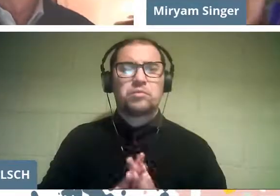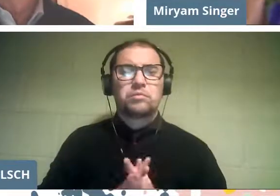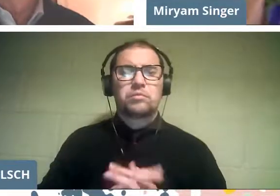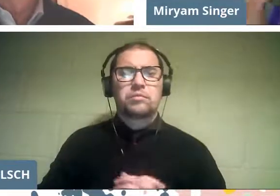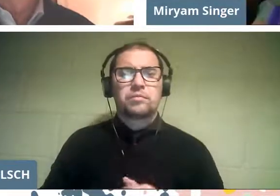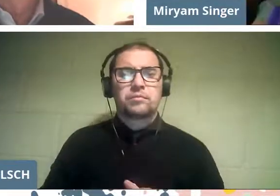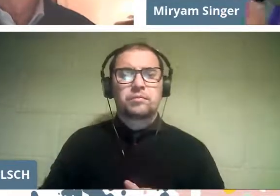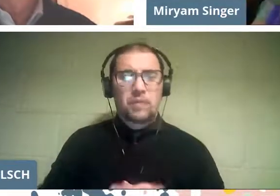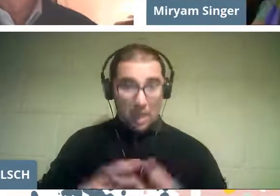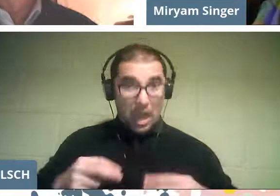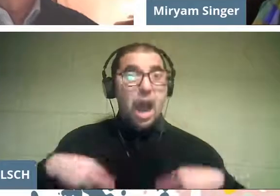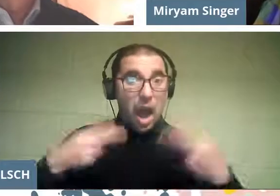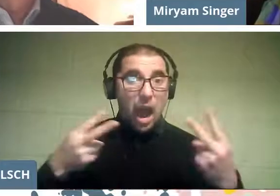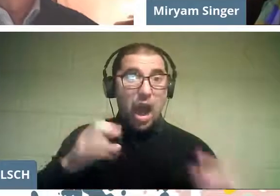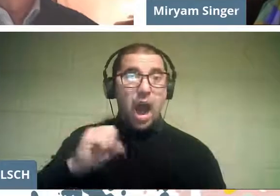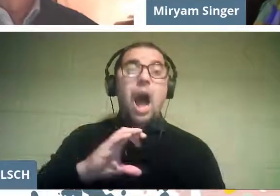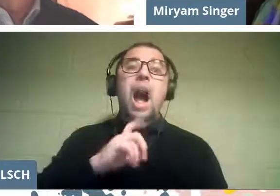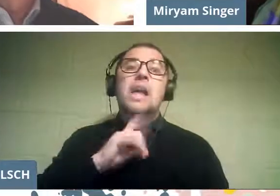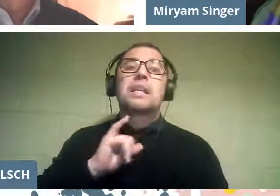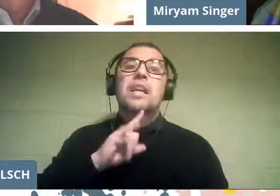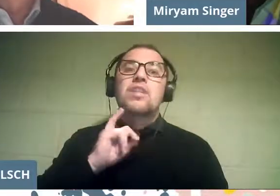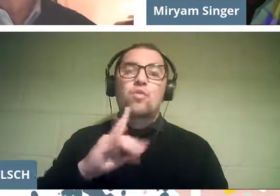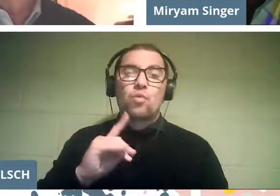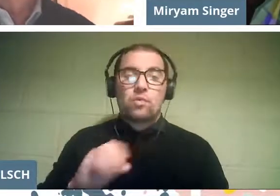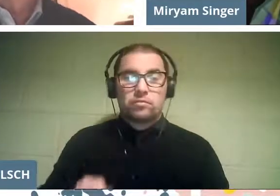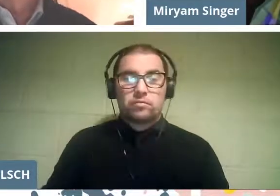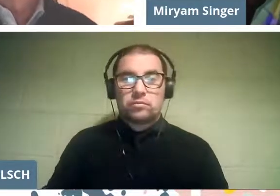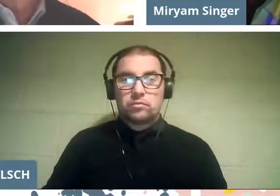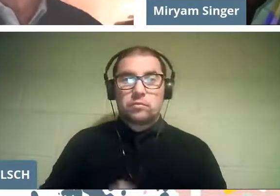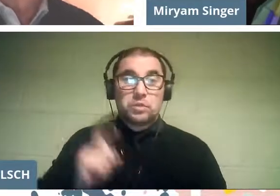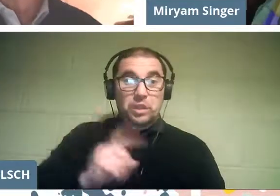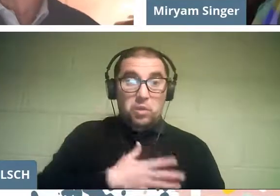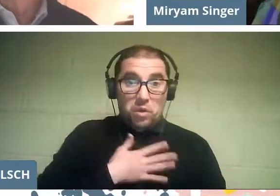Attitude. So if there is someone out there who listens to me